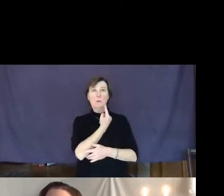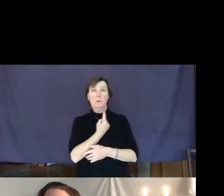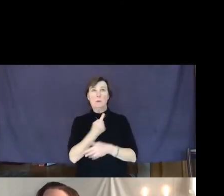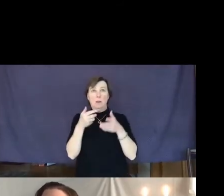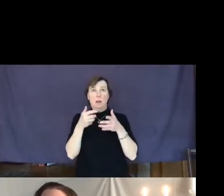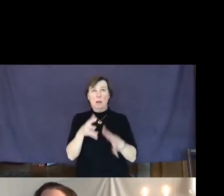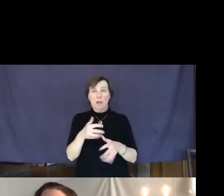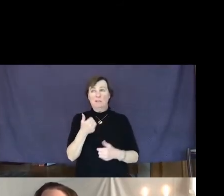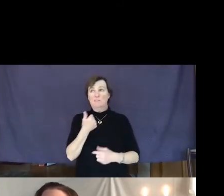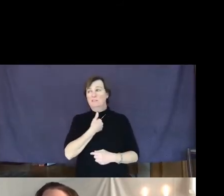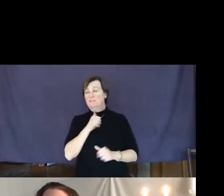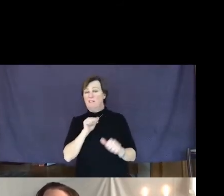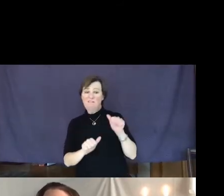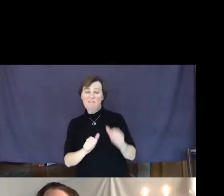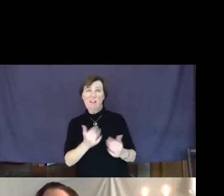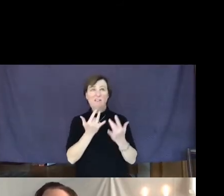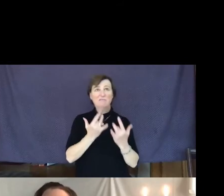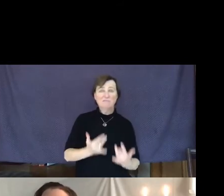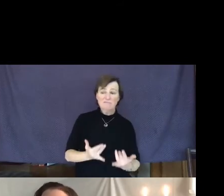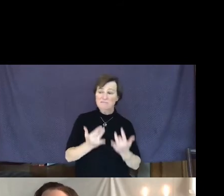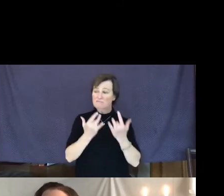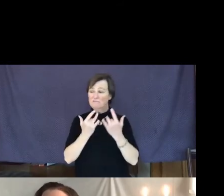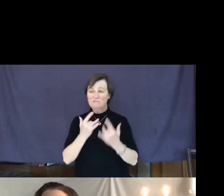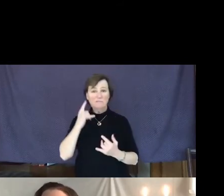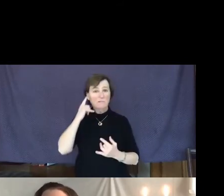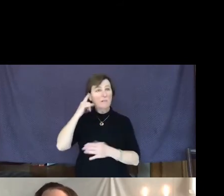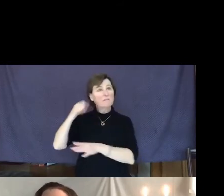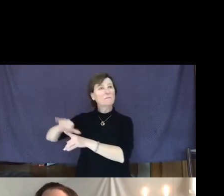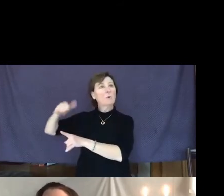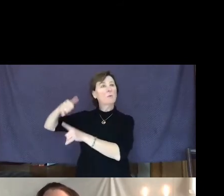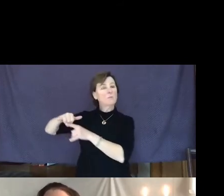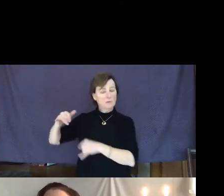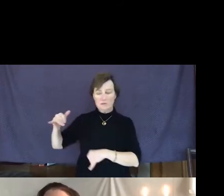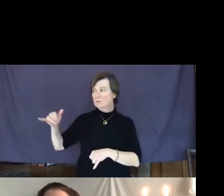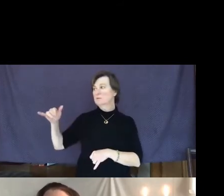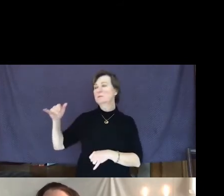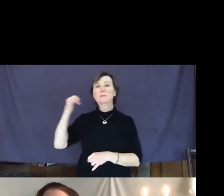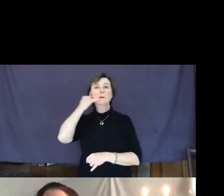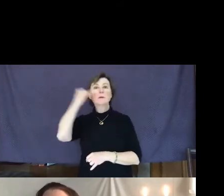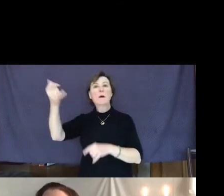or self-pity, when the phone rings with a call from a friend who's really